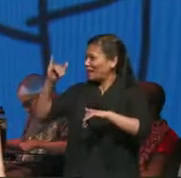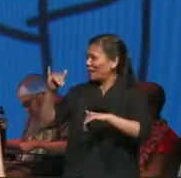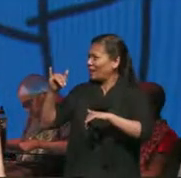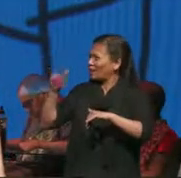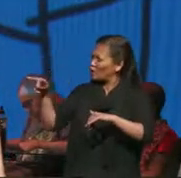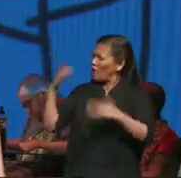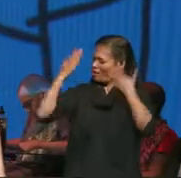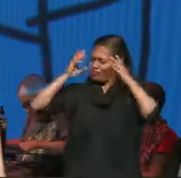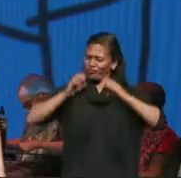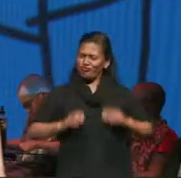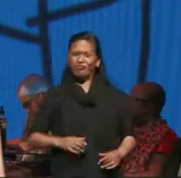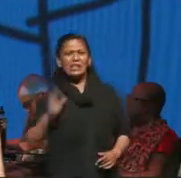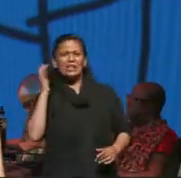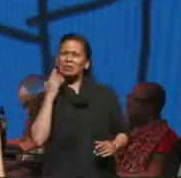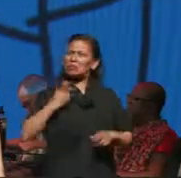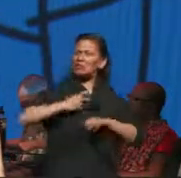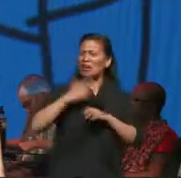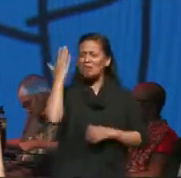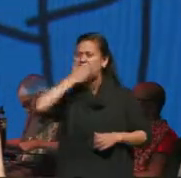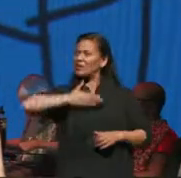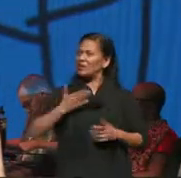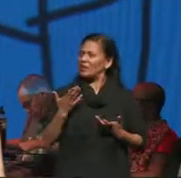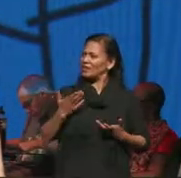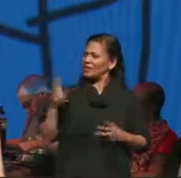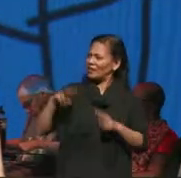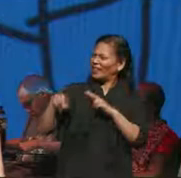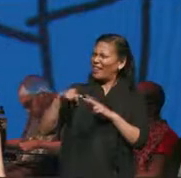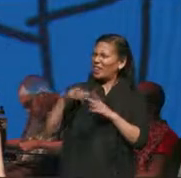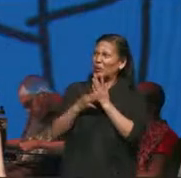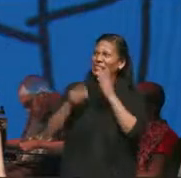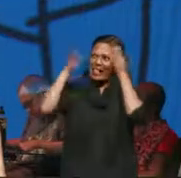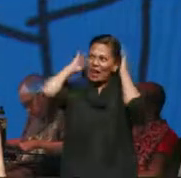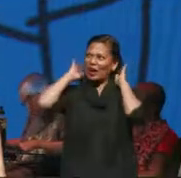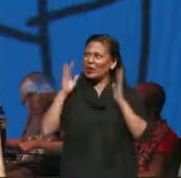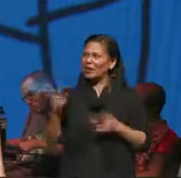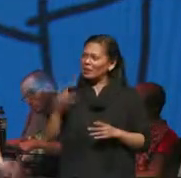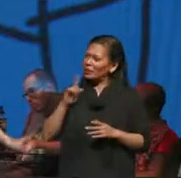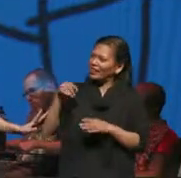but underneath that eye all the hair grease it's really a don't say it a nice